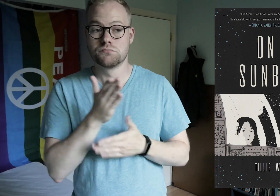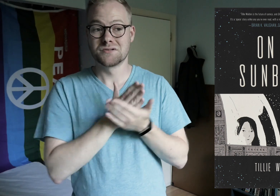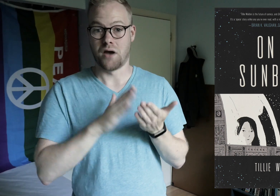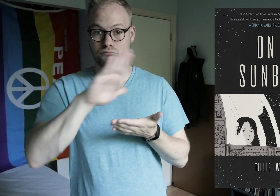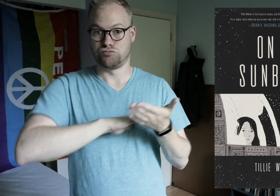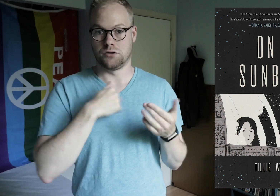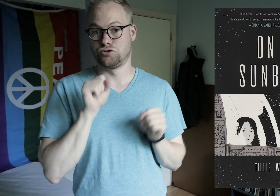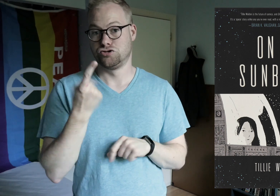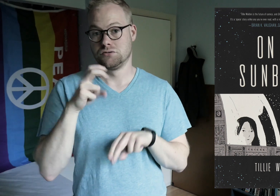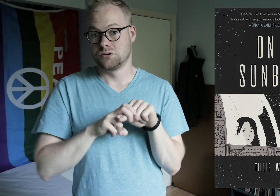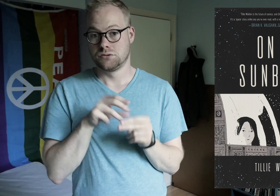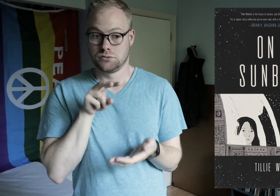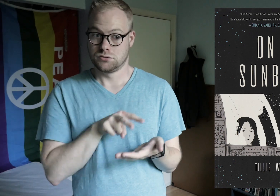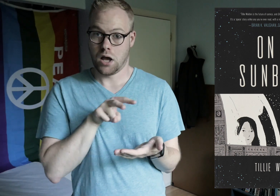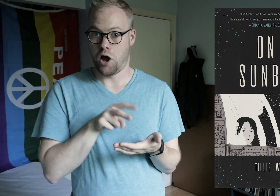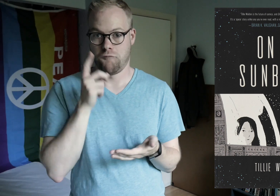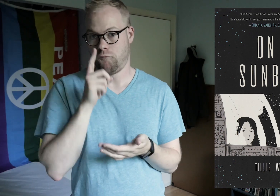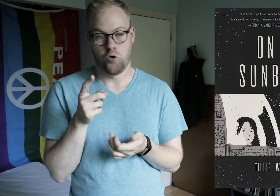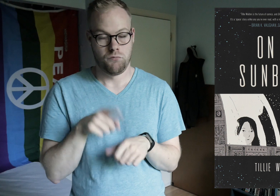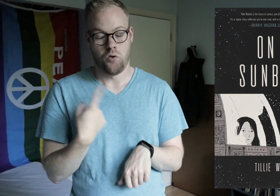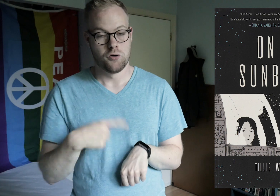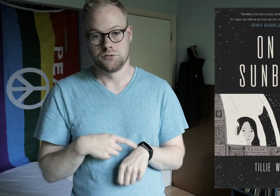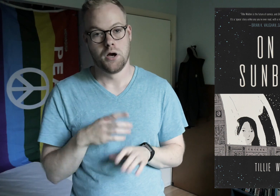There are some spreads I could just sit and stare at for a long time.